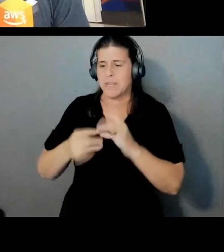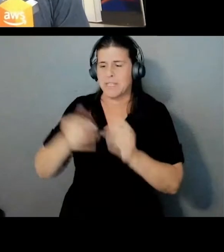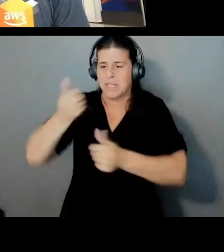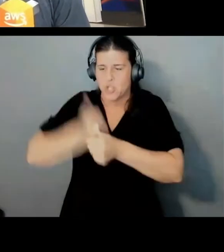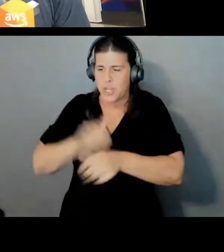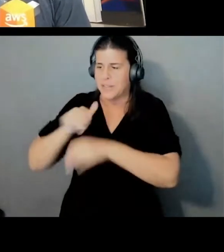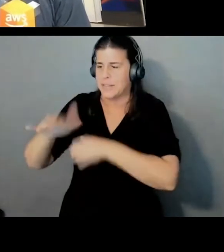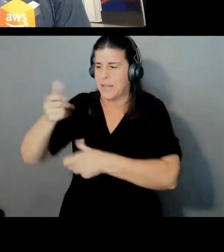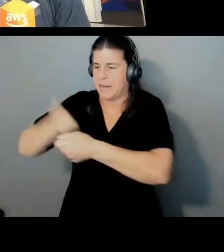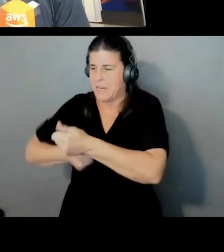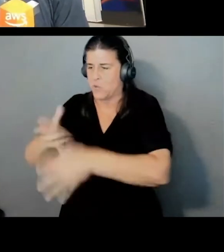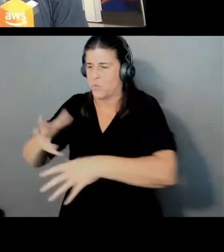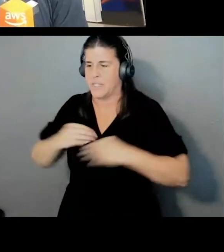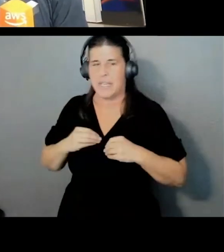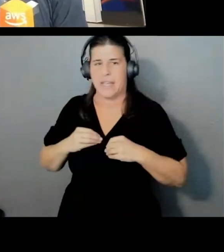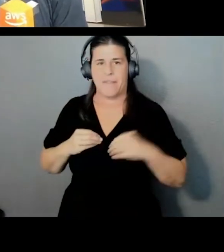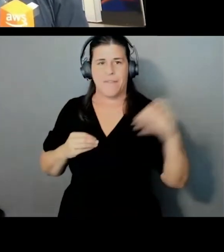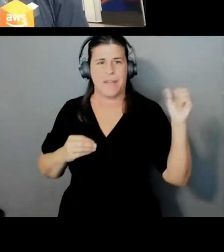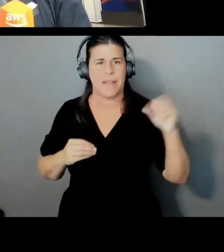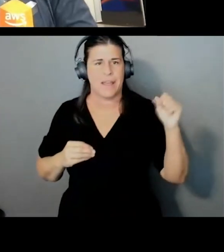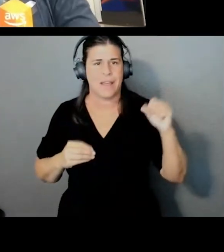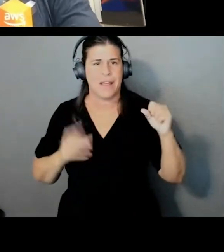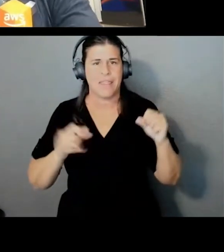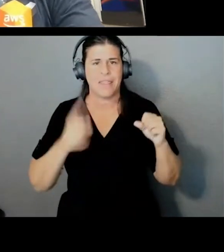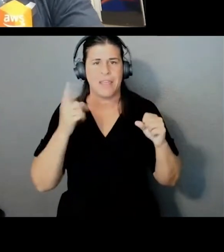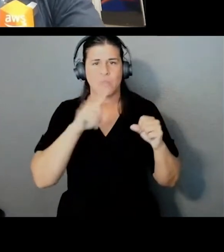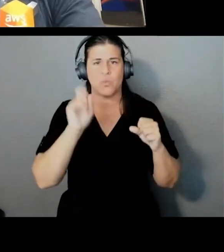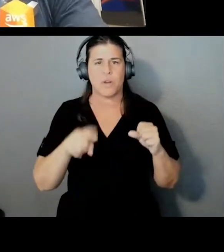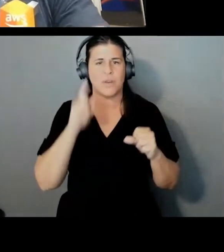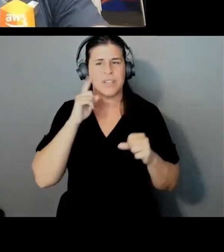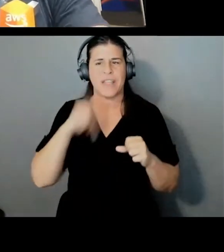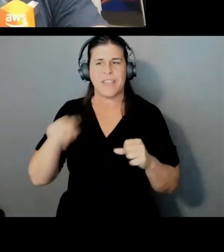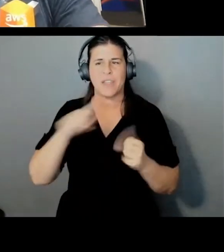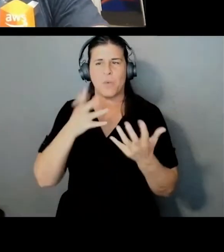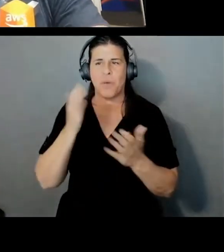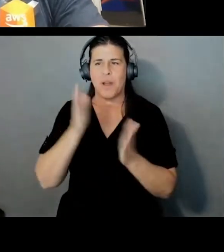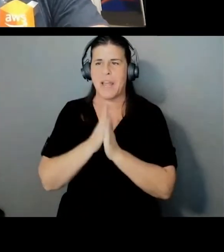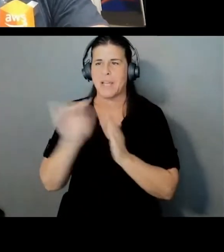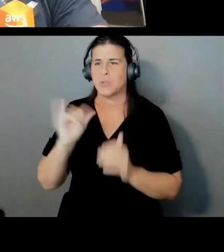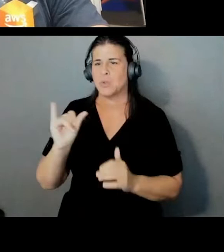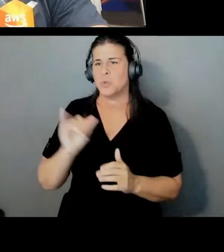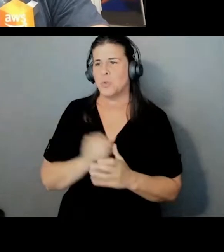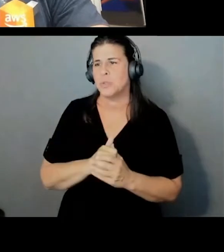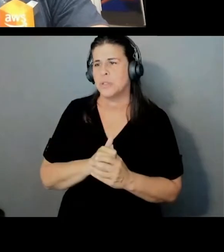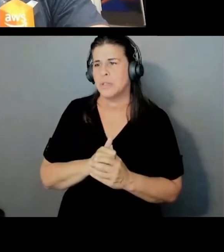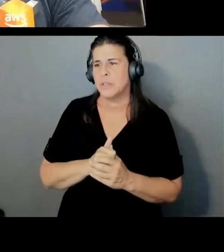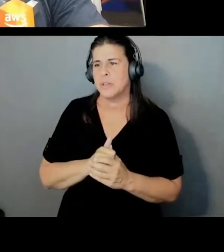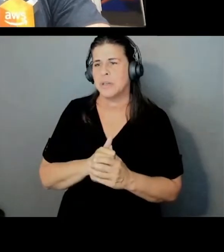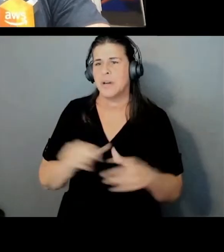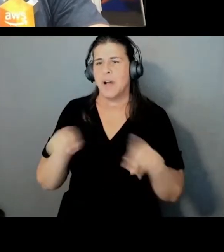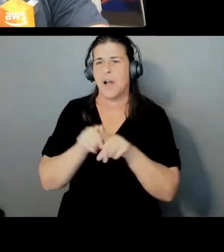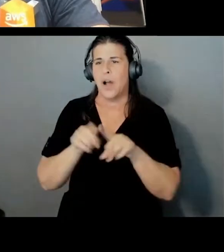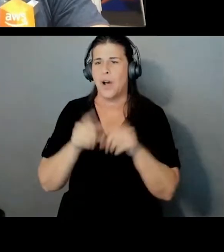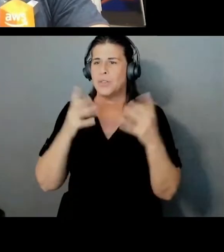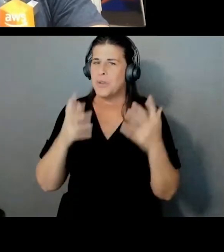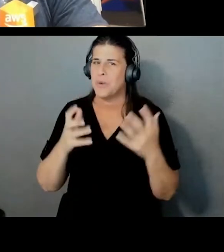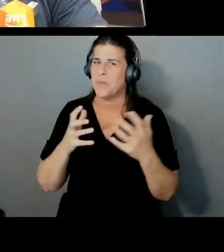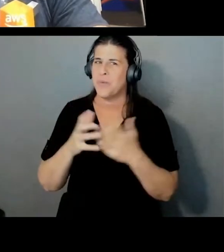Yeah, and that's one of the questions I think we were gonna ask too. I also wanted to comment a little bit back.